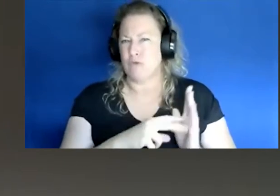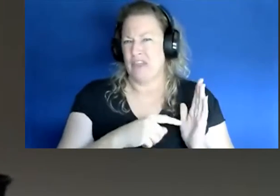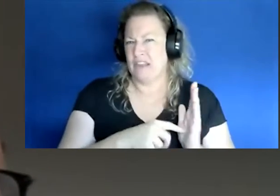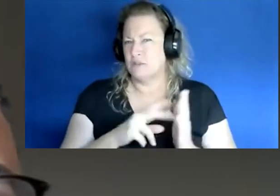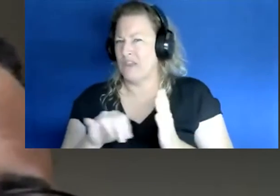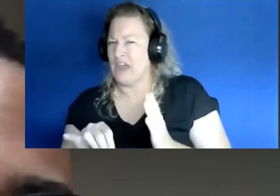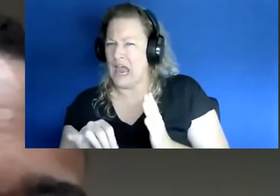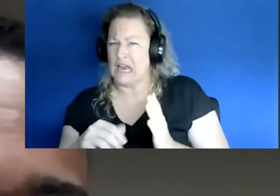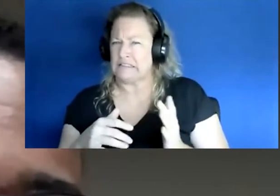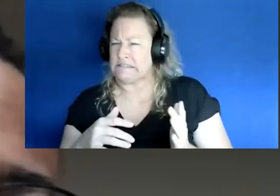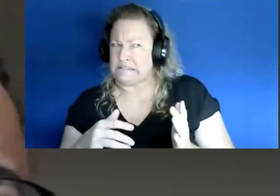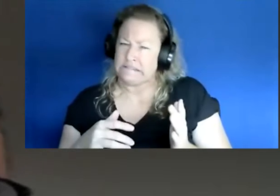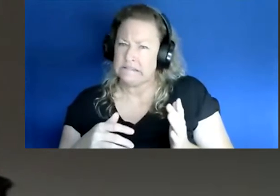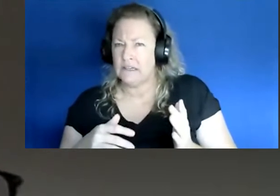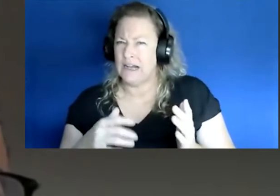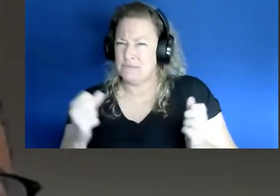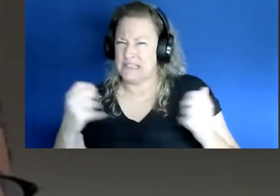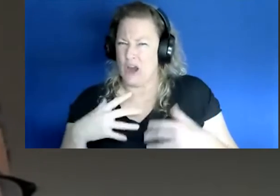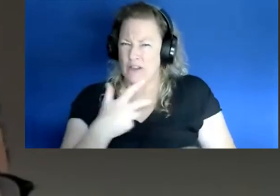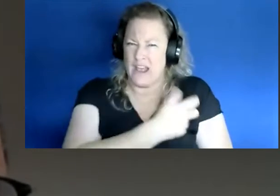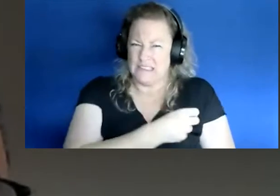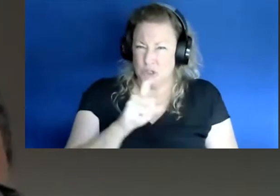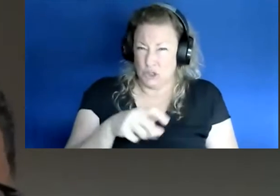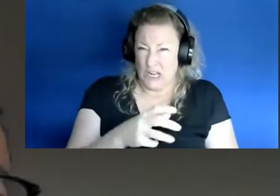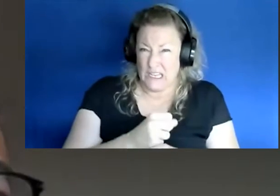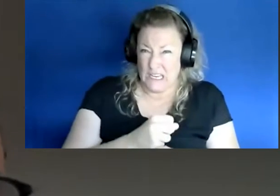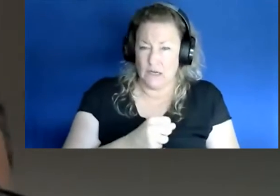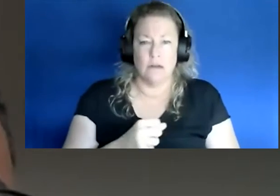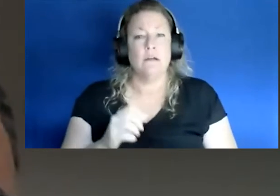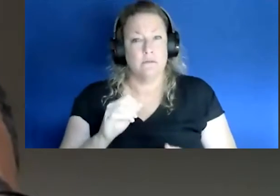I'm kind of considering the vaccine should I get it or not?" and that's what we were there